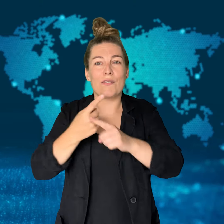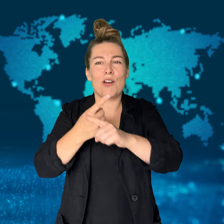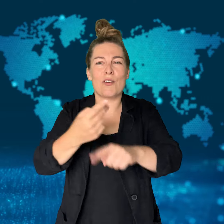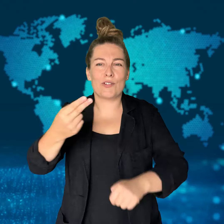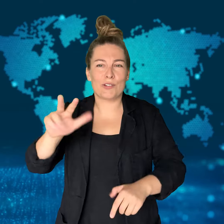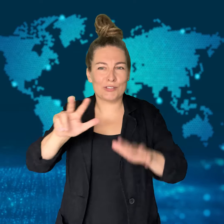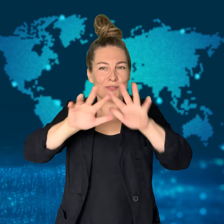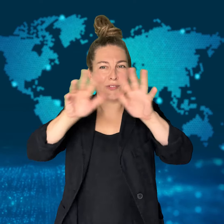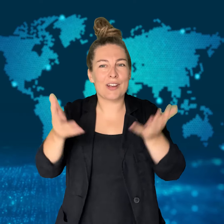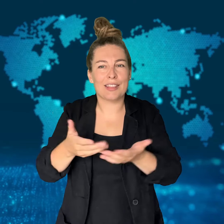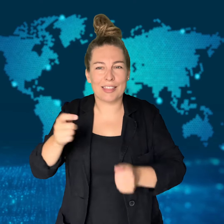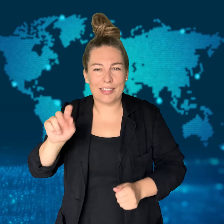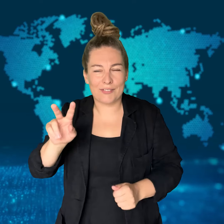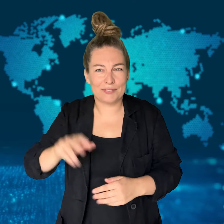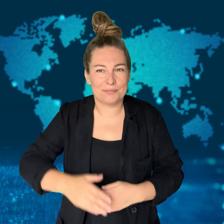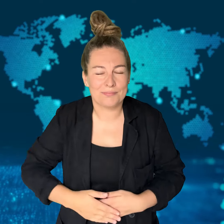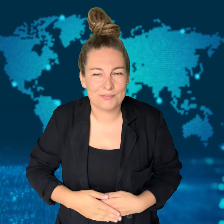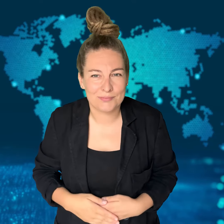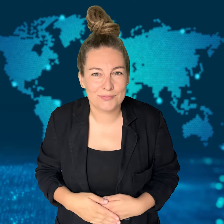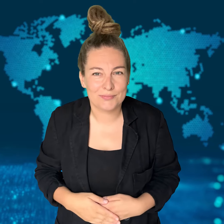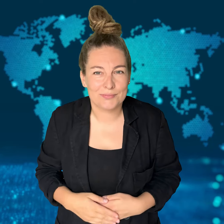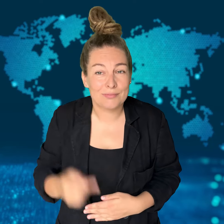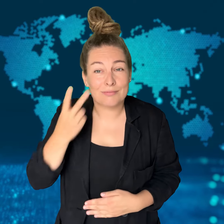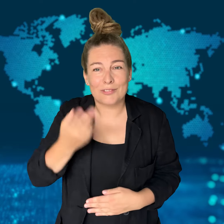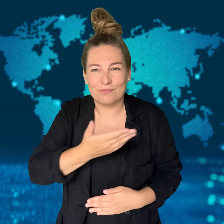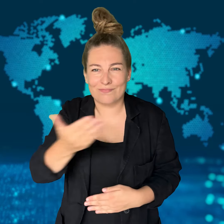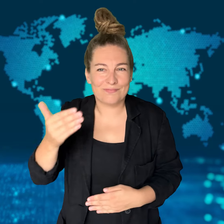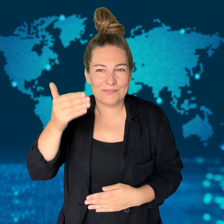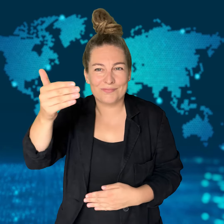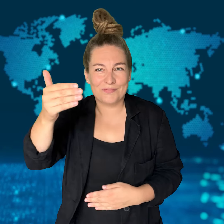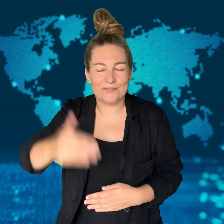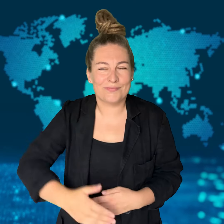get new video updates! See you next time!